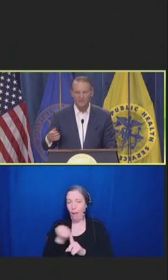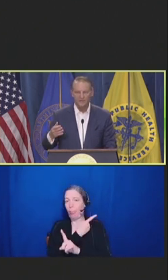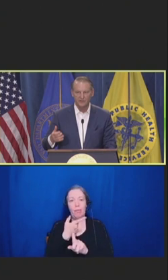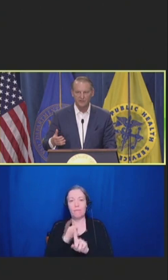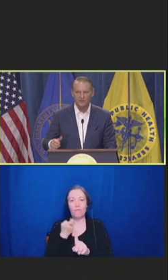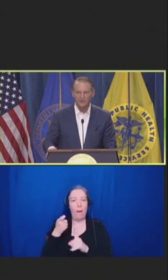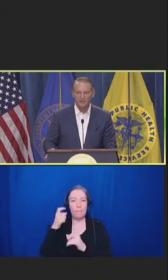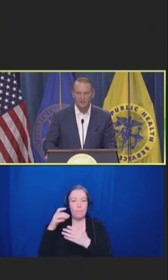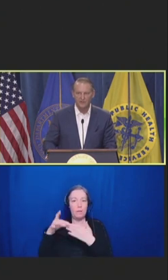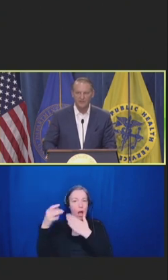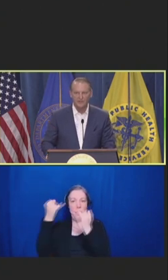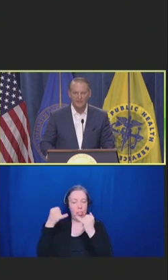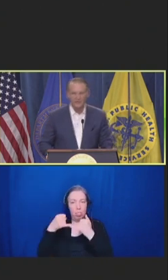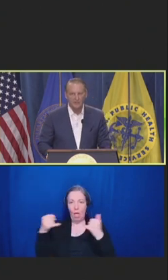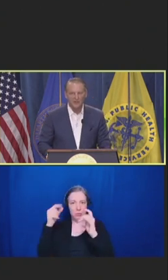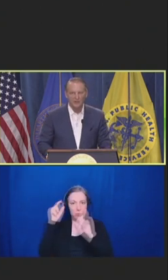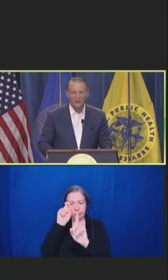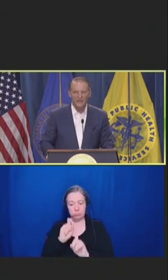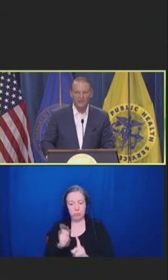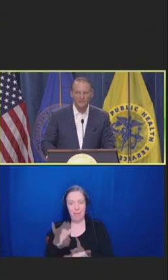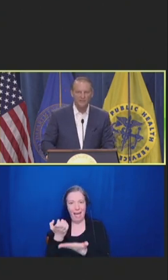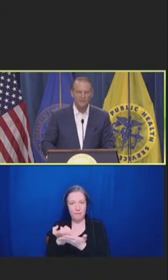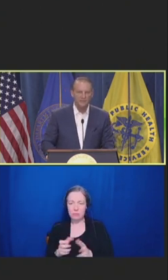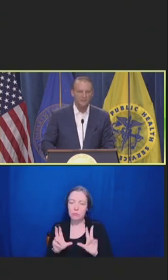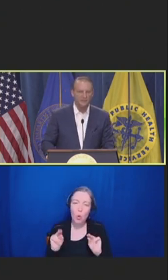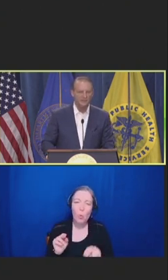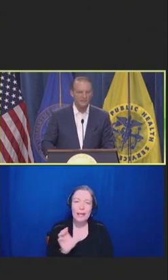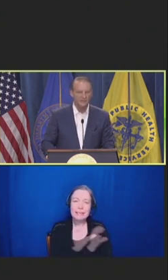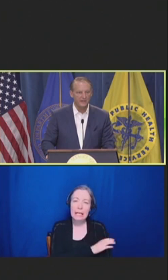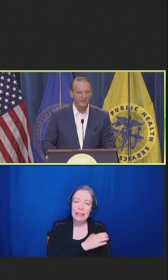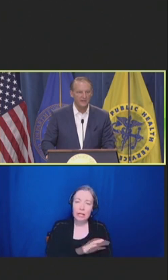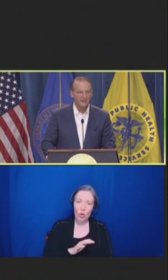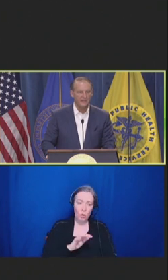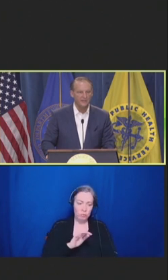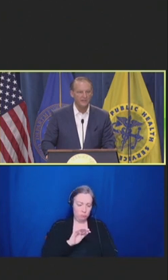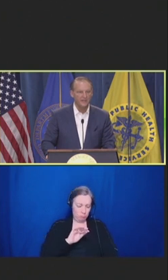It's clinical autonomy in what happens with respect to the day-to-day patient encounter